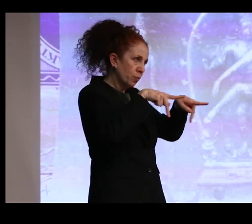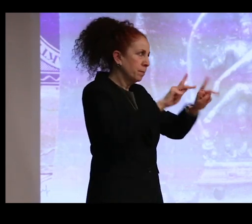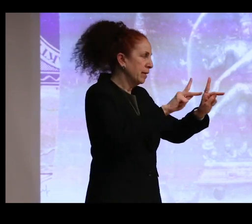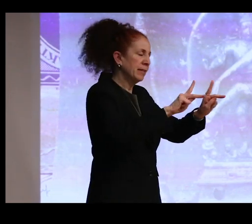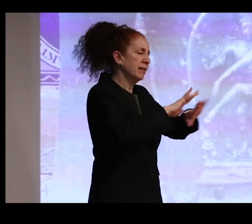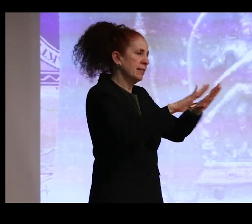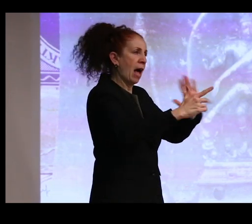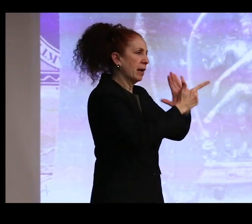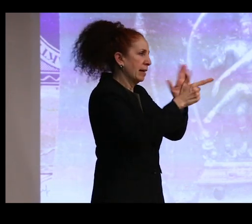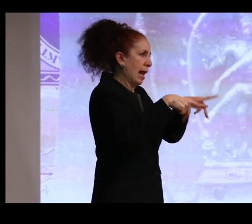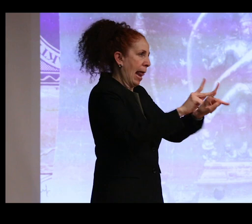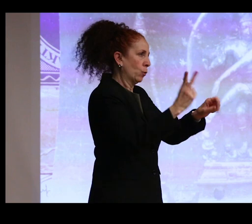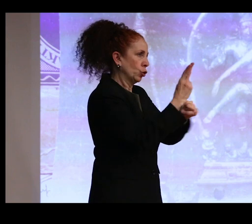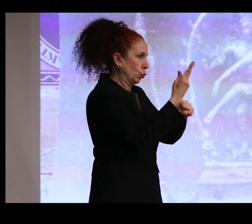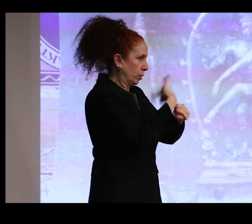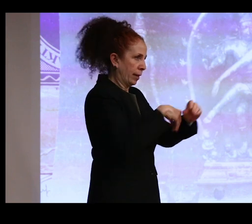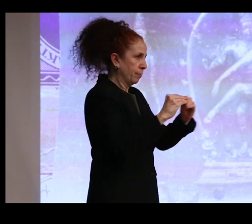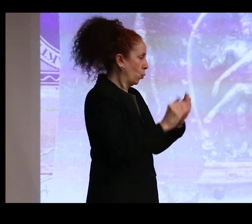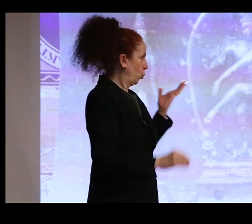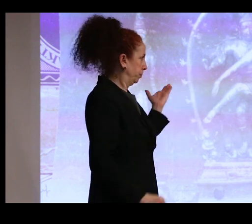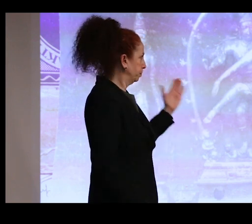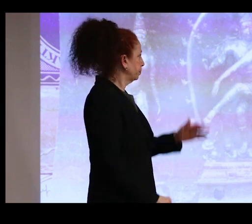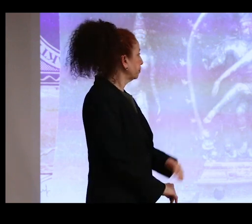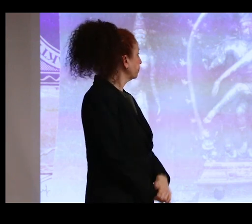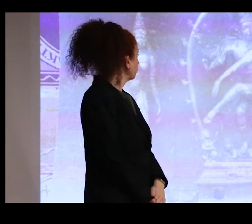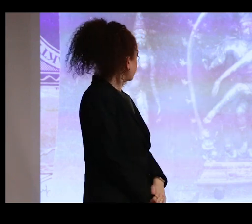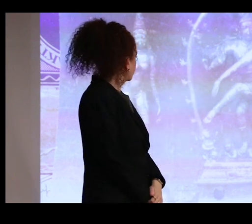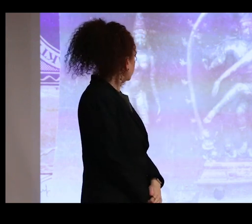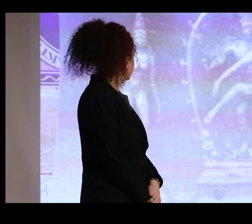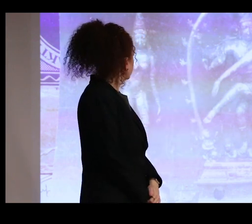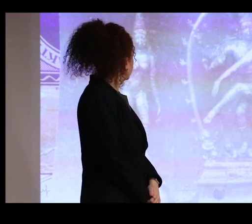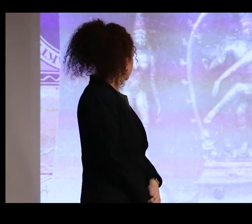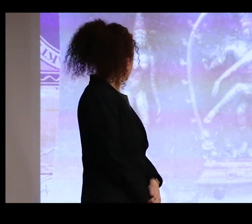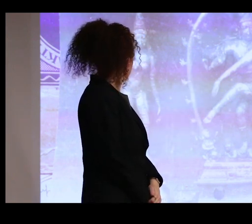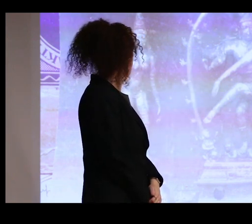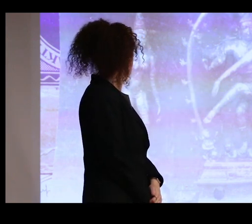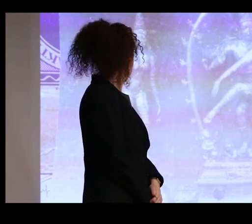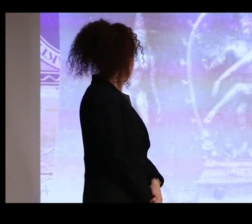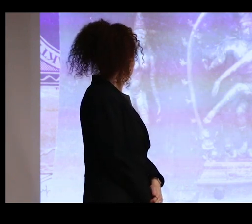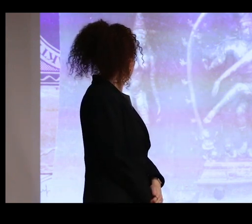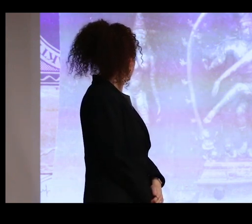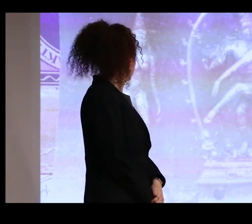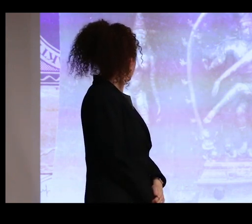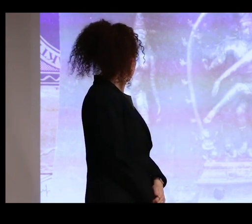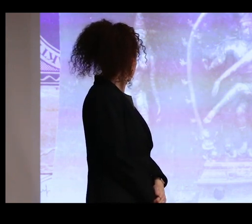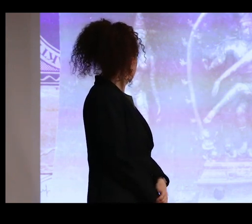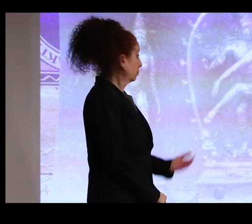by the shastras, the texts. The Devi image, so the image of the consort next to him,